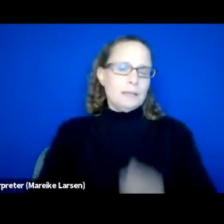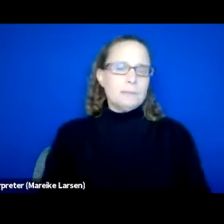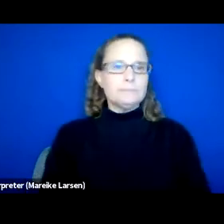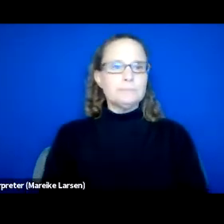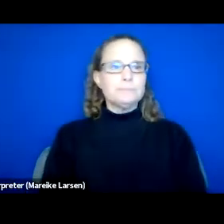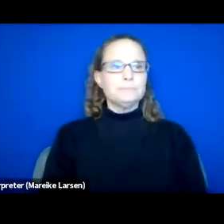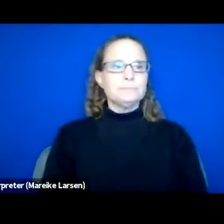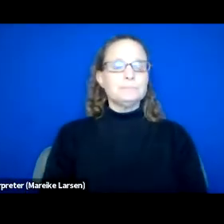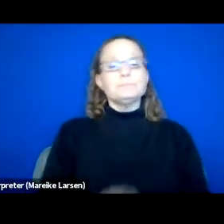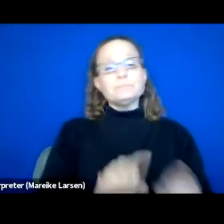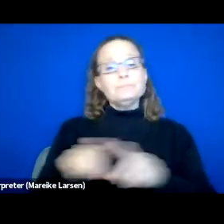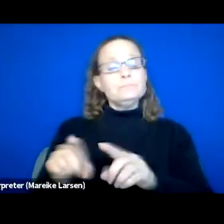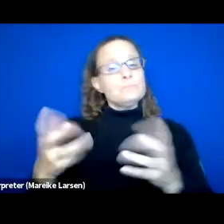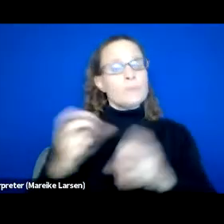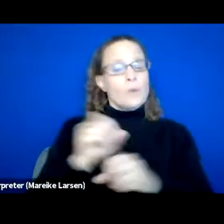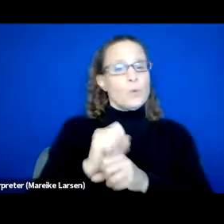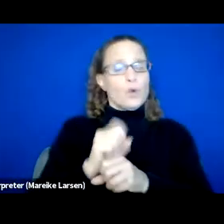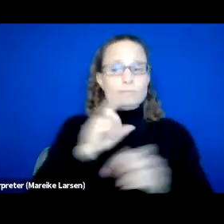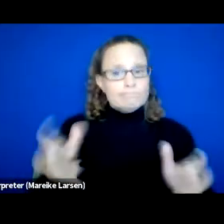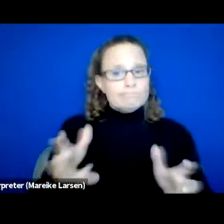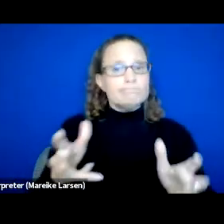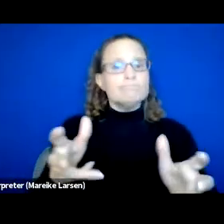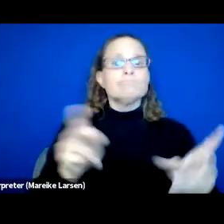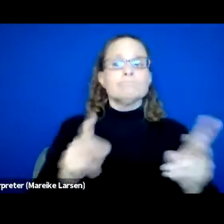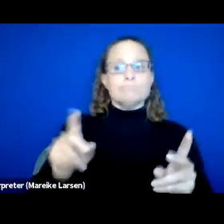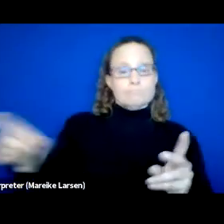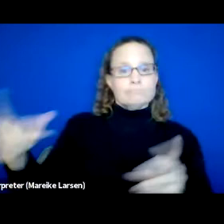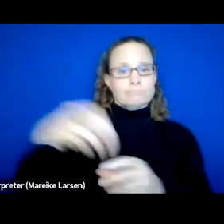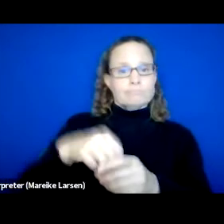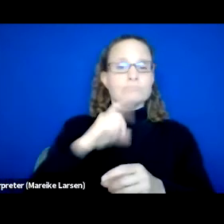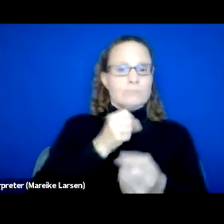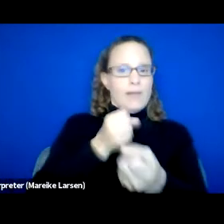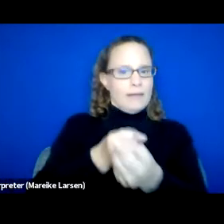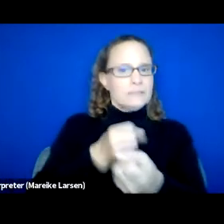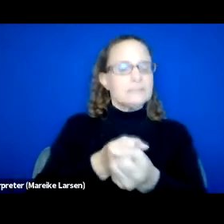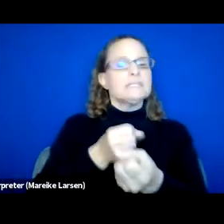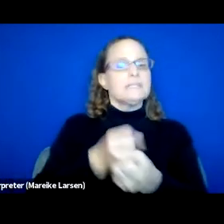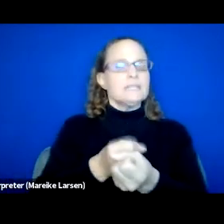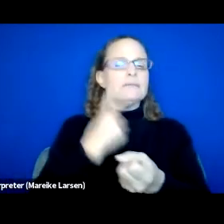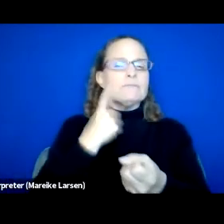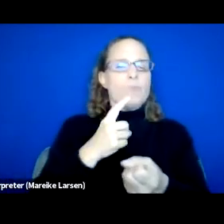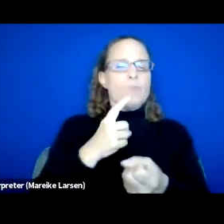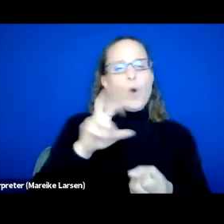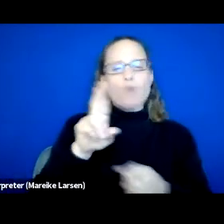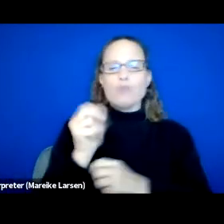So also we wanna work to encourage our organizations to engage in advocacy, to promote racially just policies